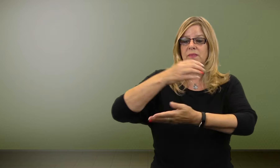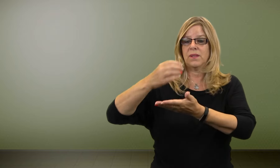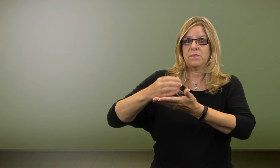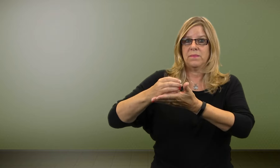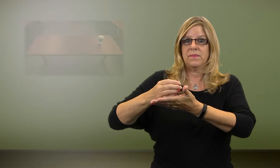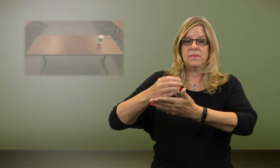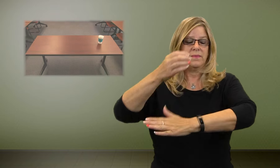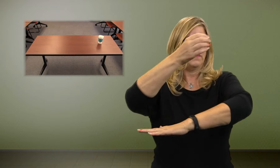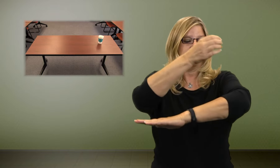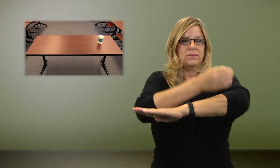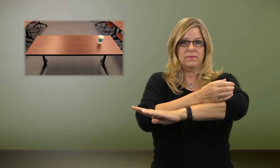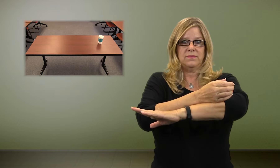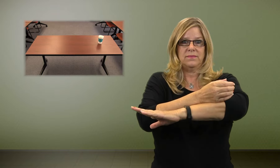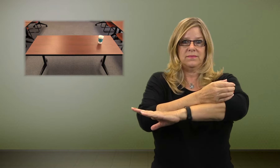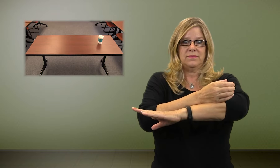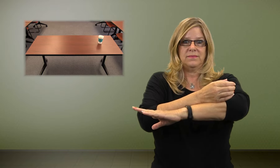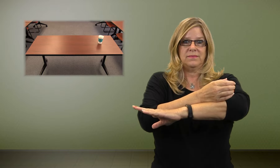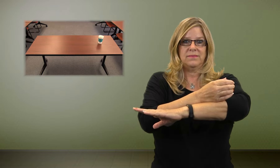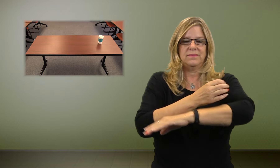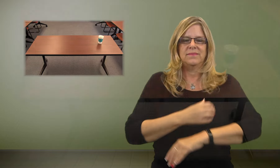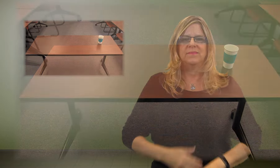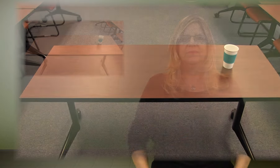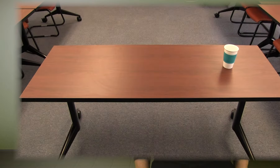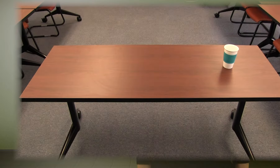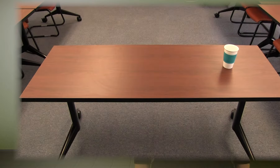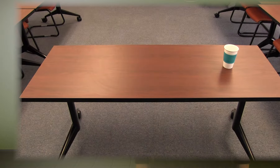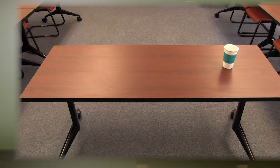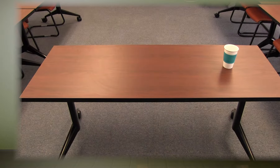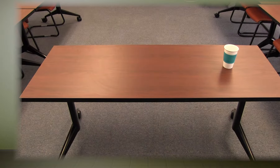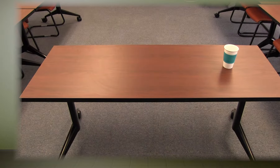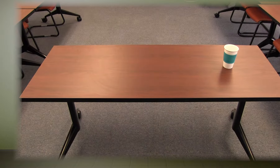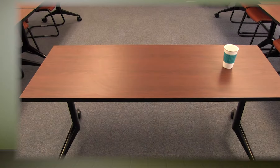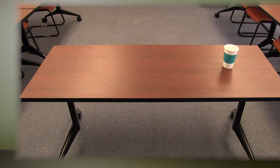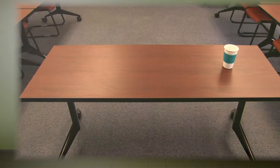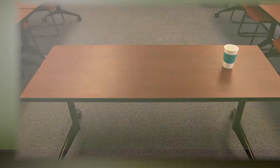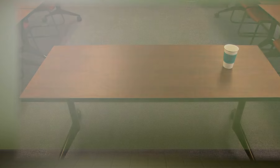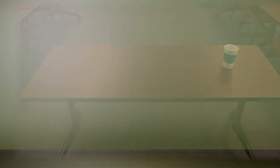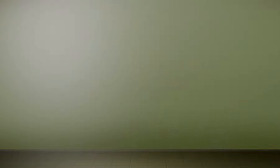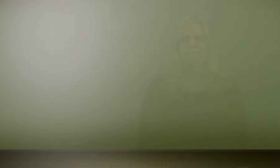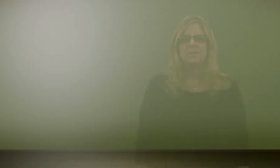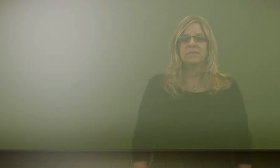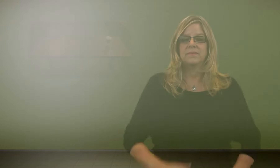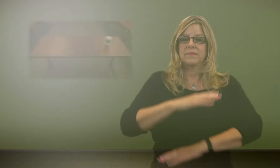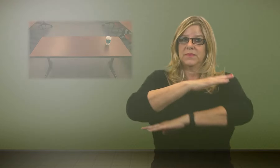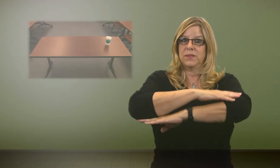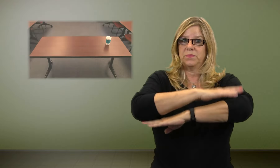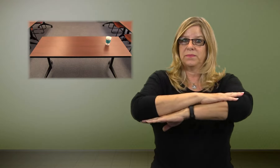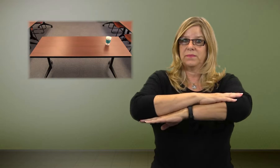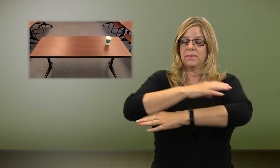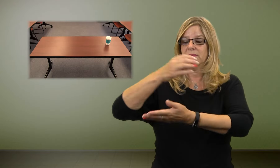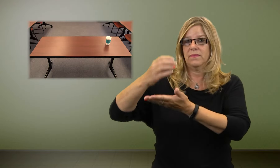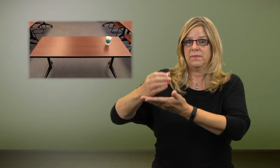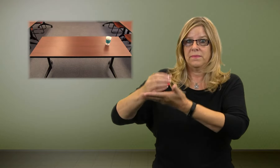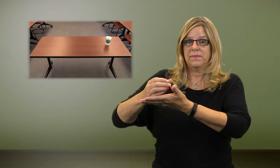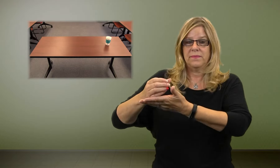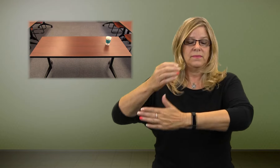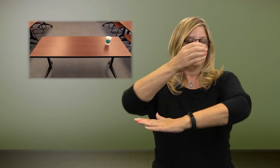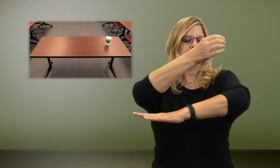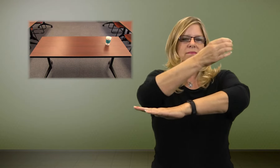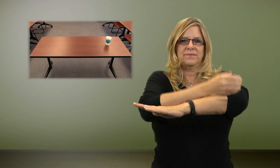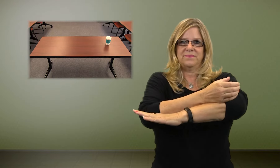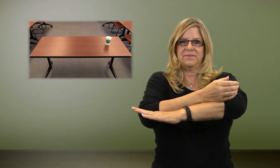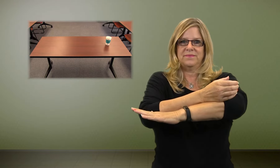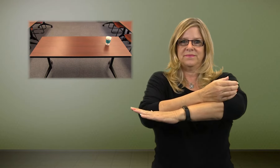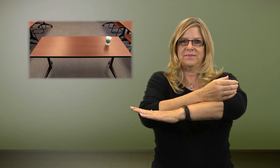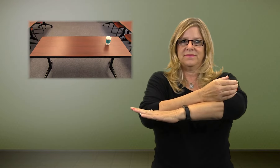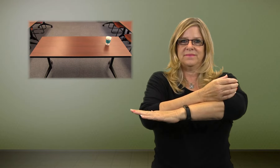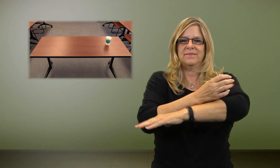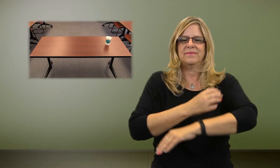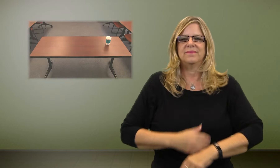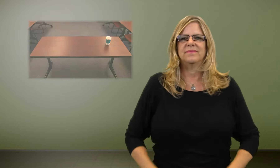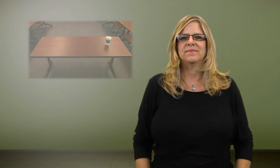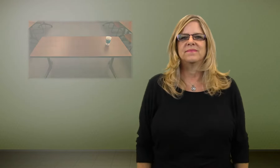The cup is on the right side of the table.